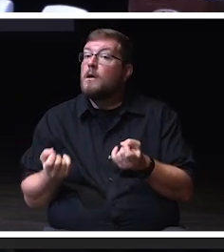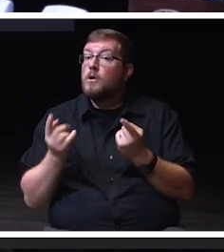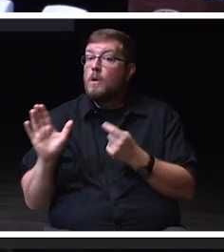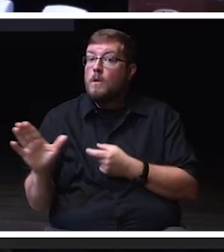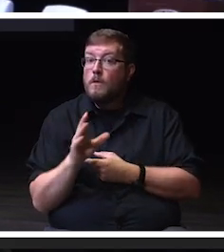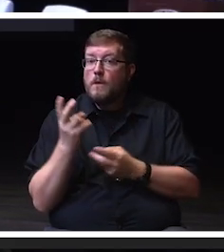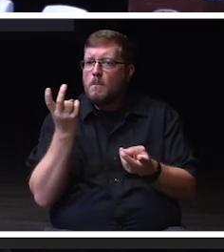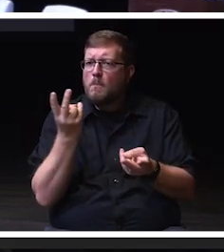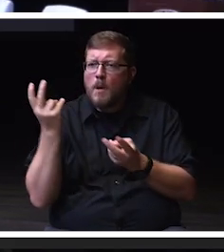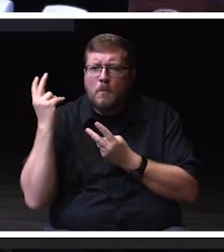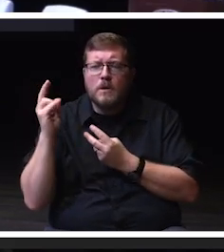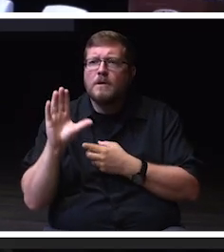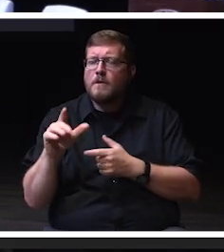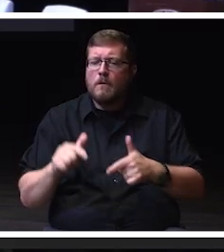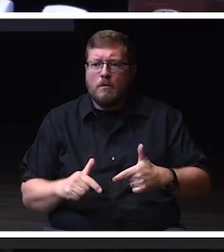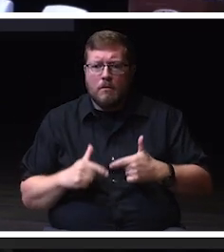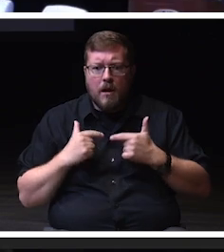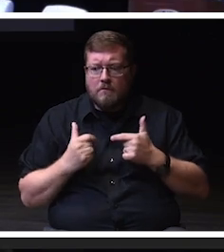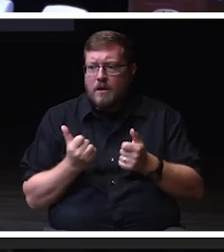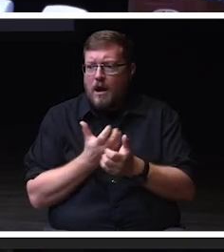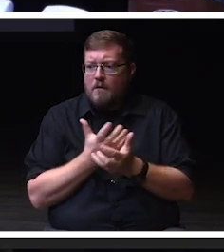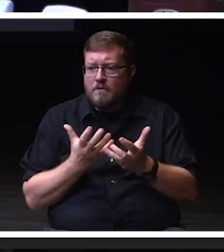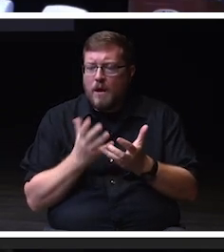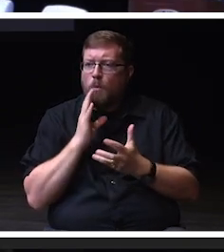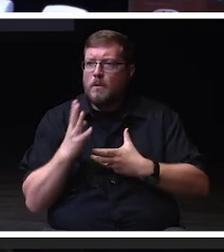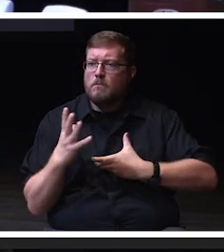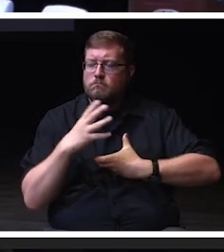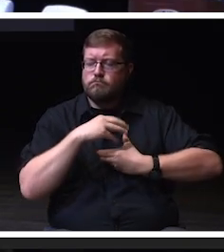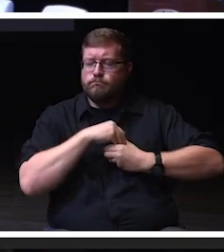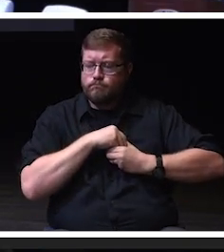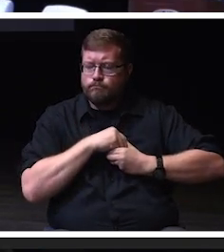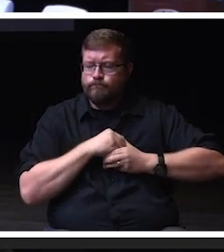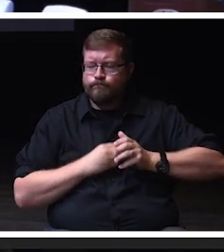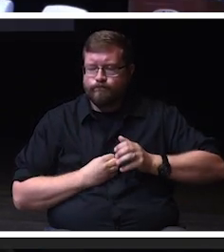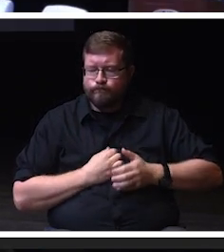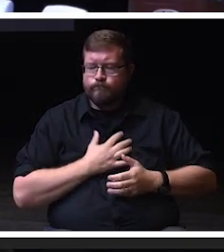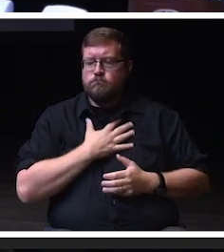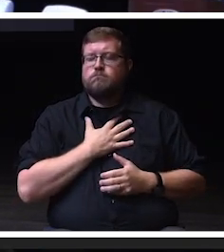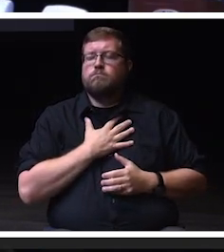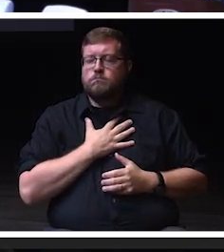their lives are always in our hearts and minds.